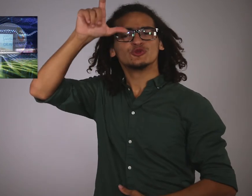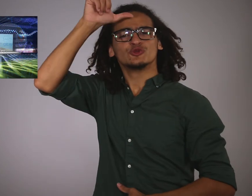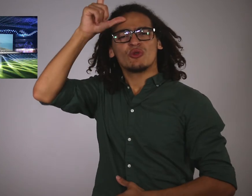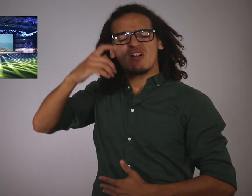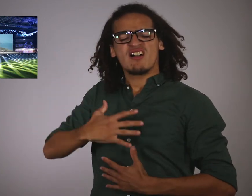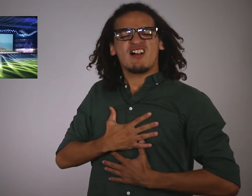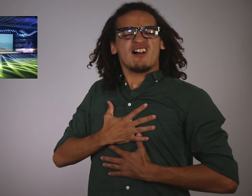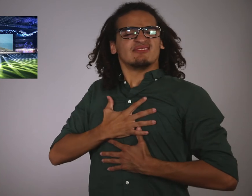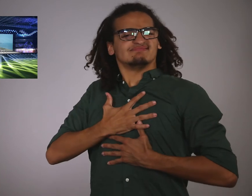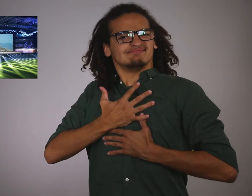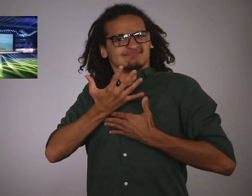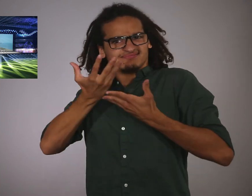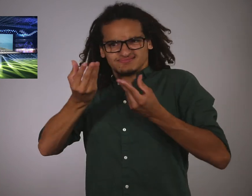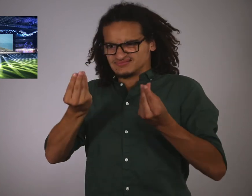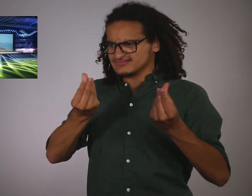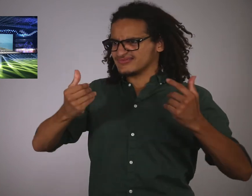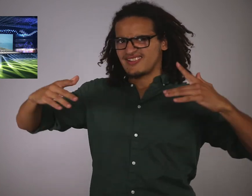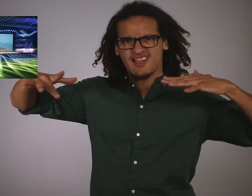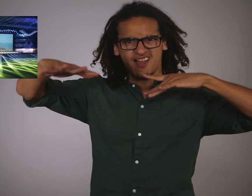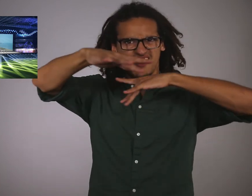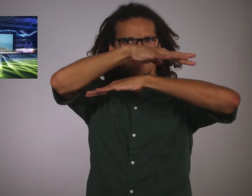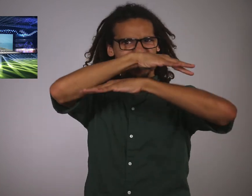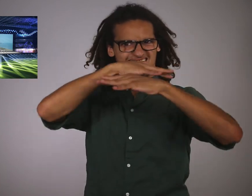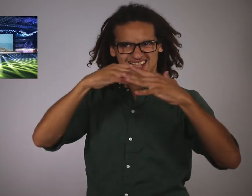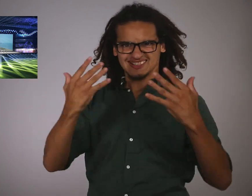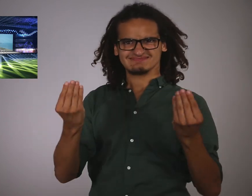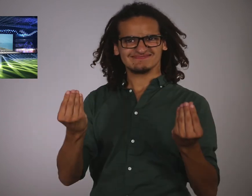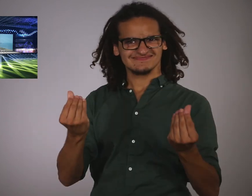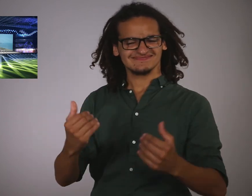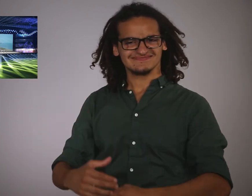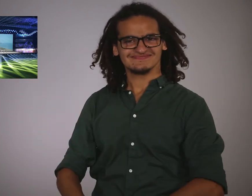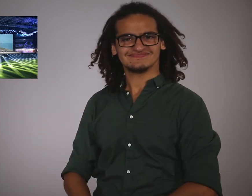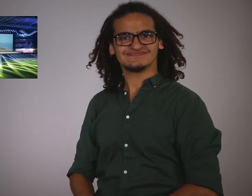the town of Samsun at the ceremony.